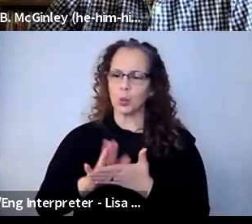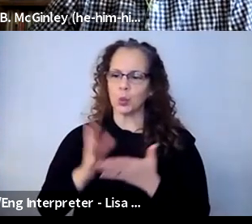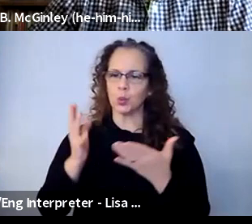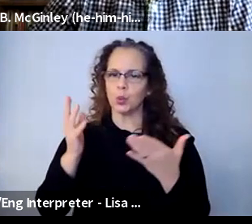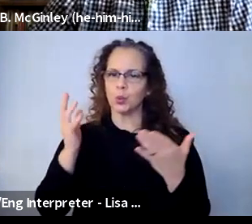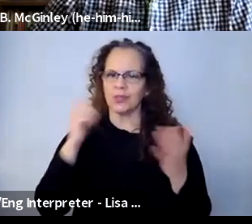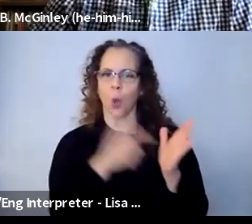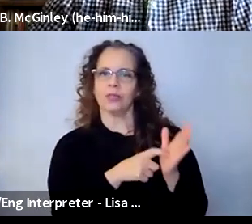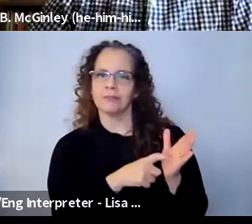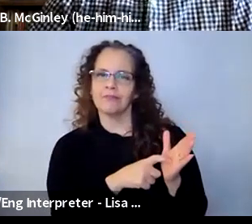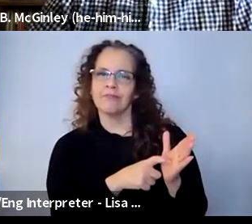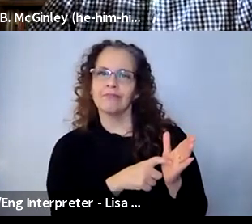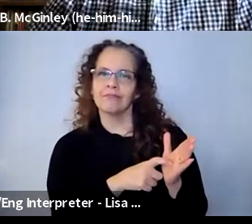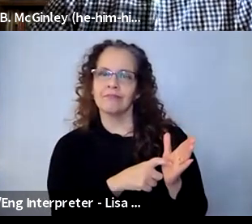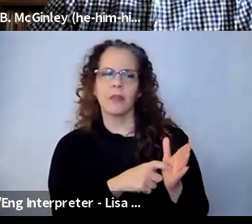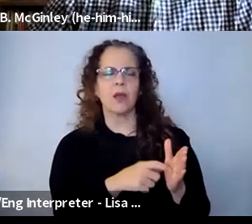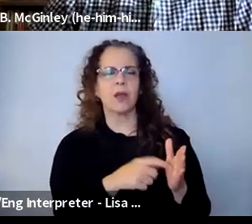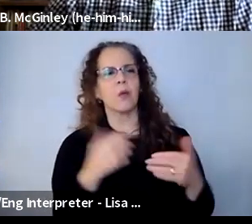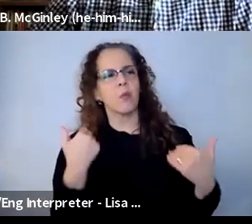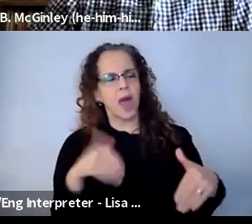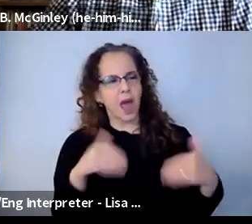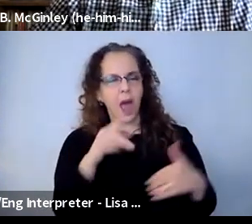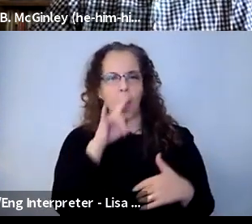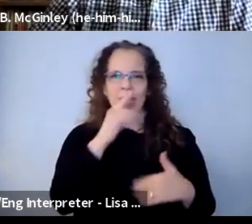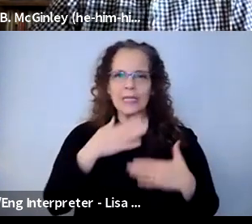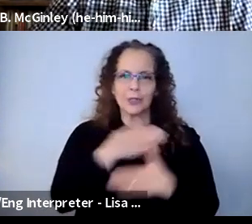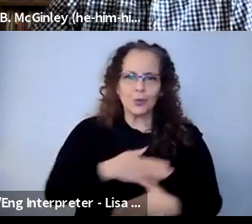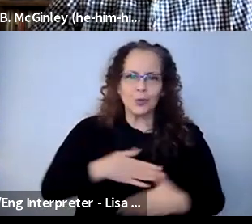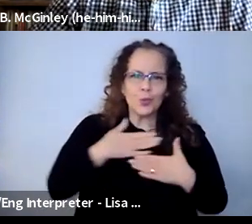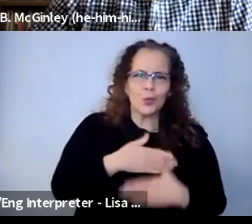That the kids are having fun, they are making stuff, they're